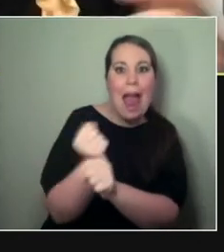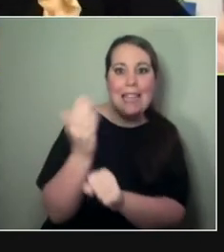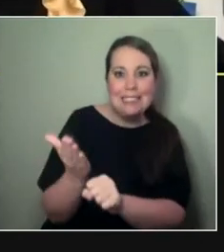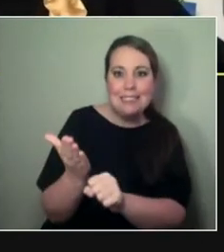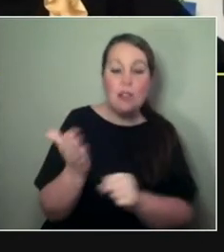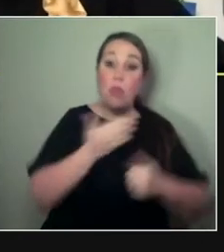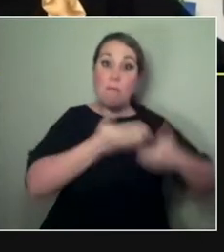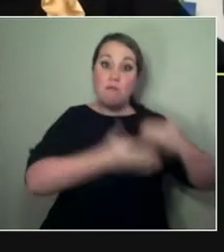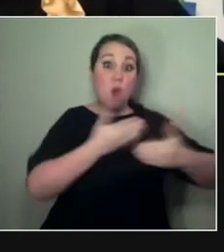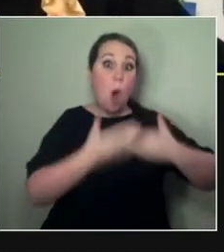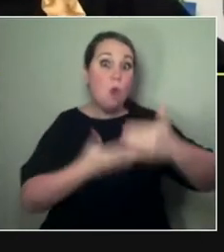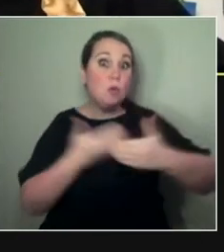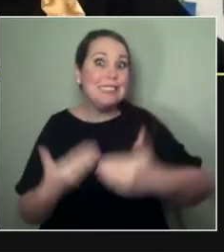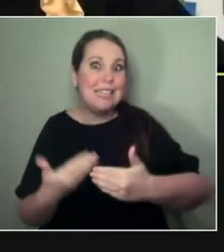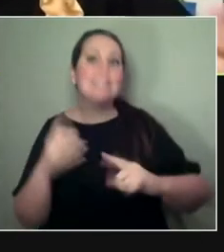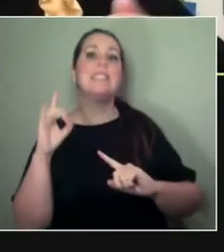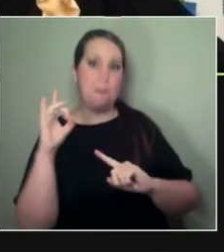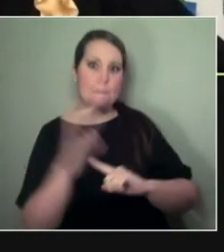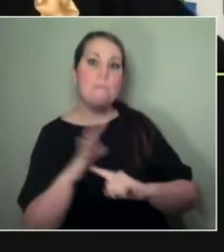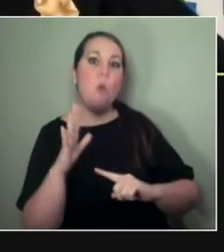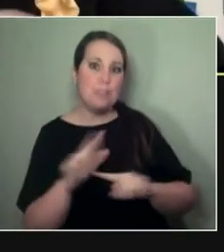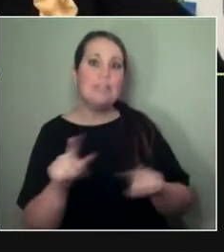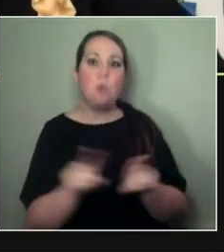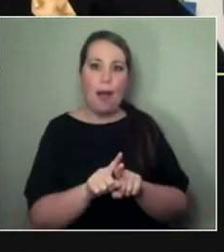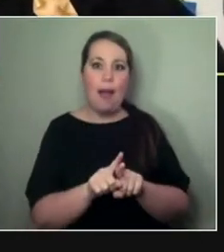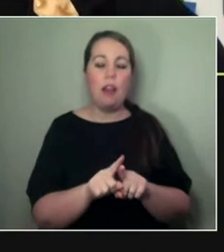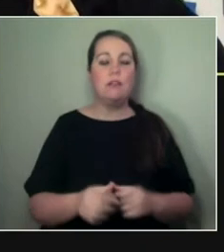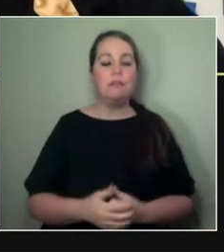'That doesn't feel right. OK, let's not do it that way.'